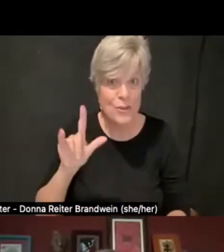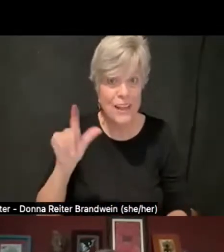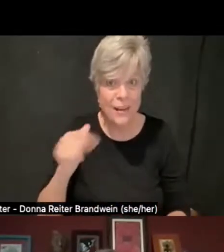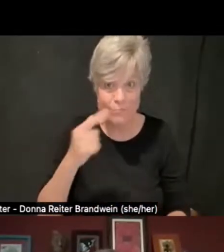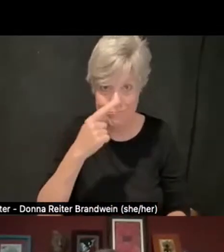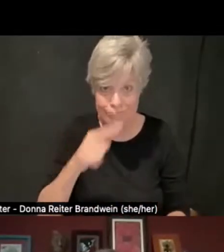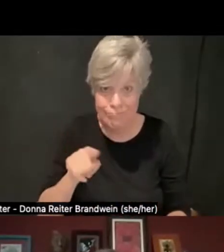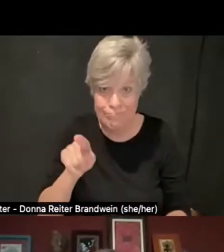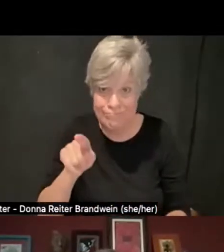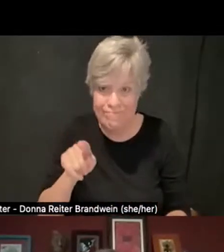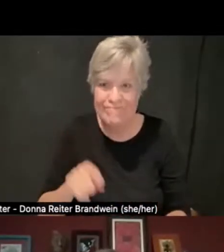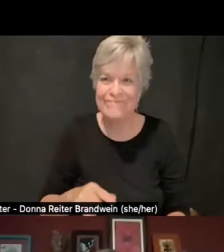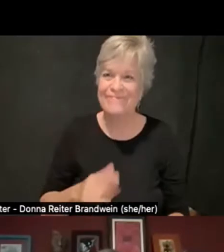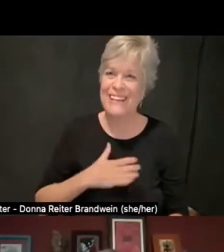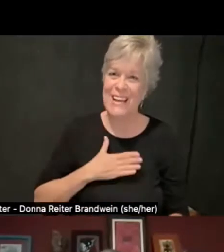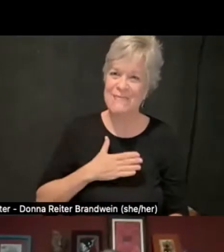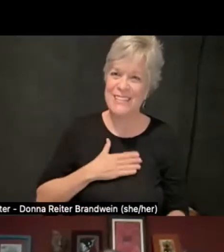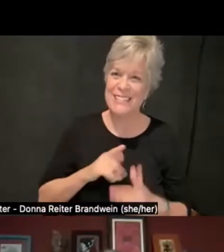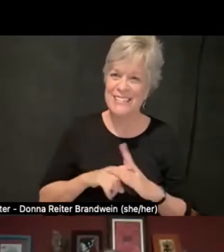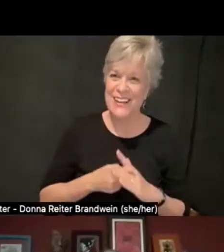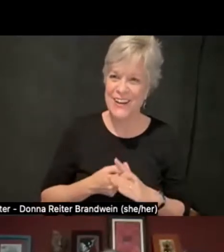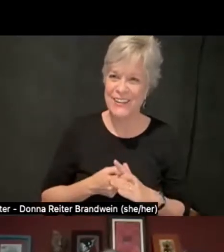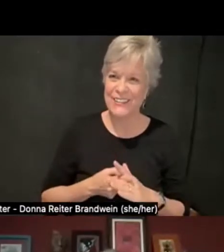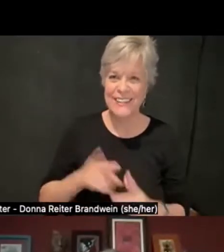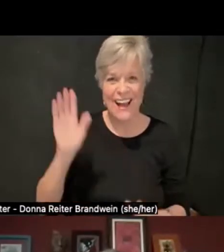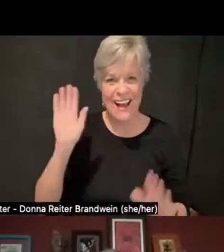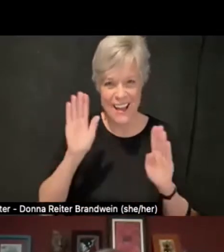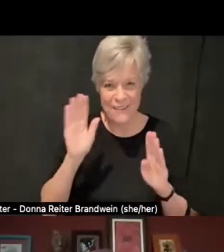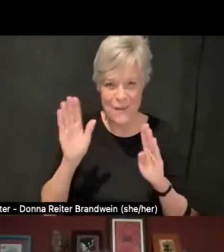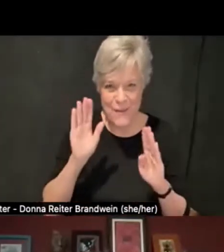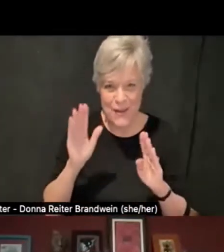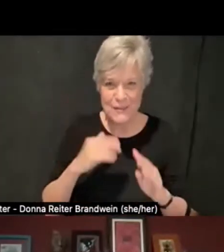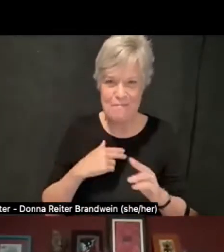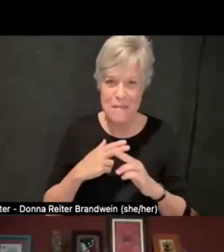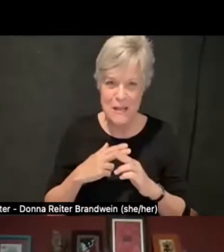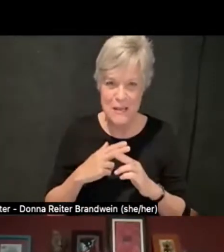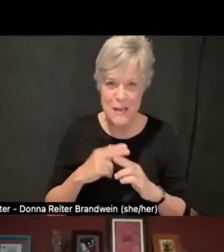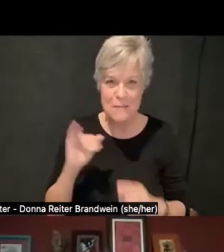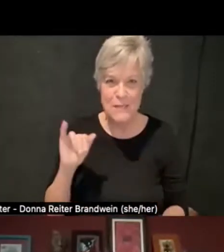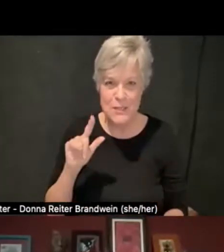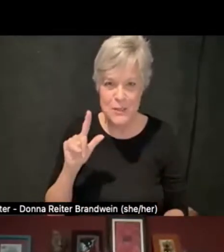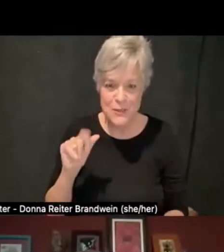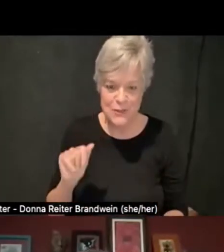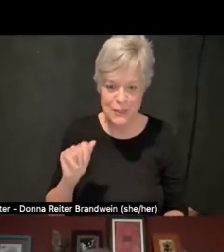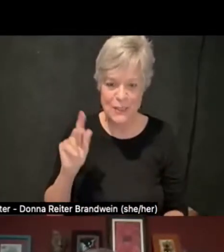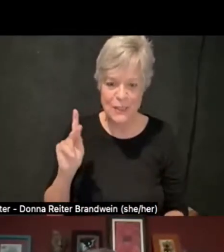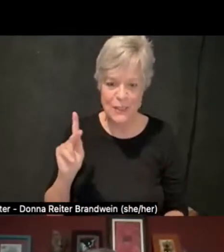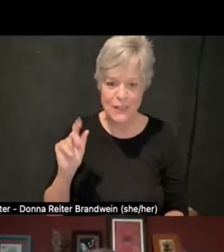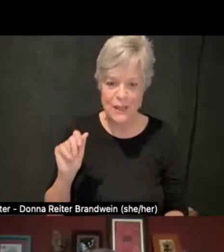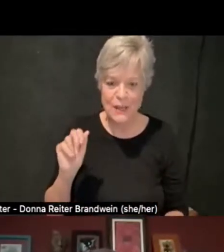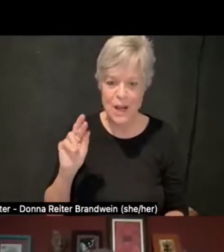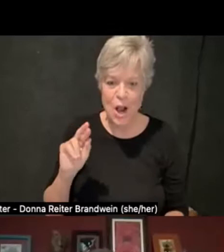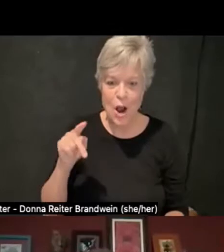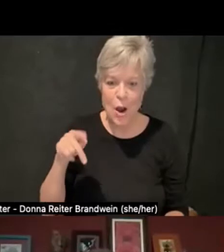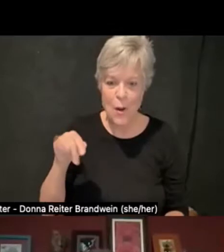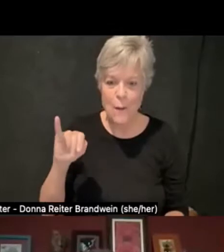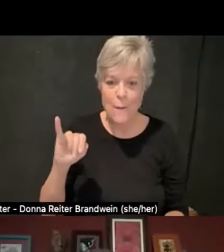Sure, I'm happy to. Hi, everyone, my name is Julia Karpicz. My pronouns are she/her.